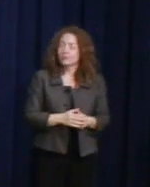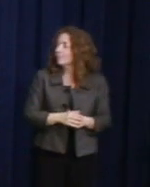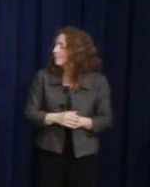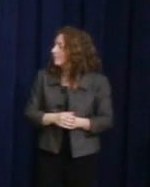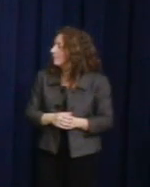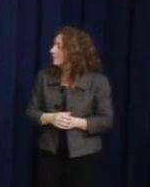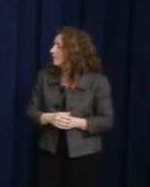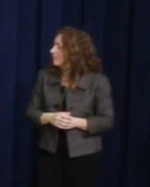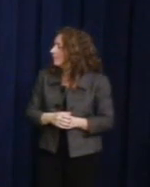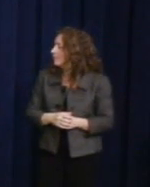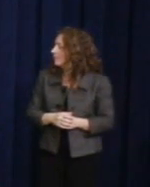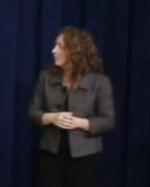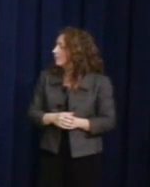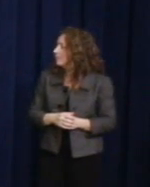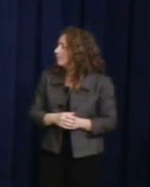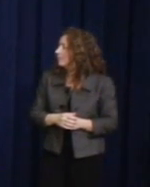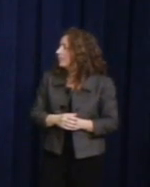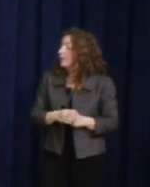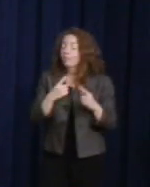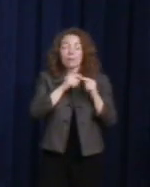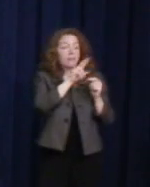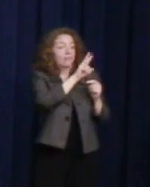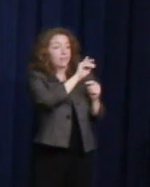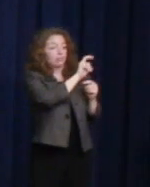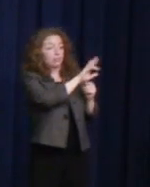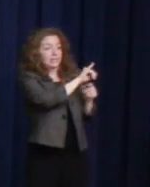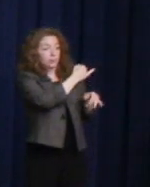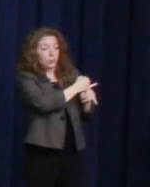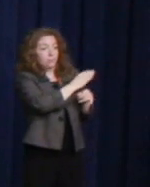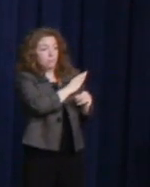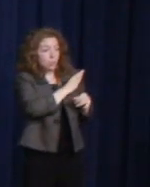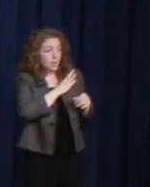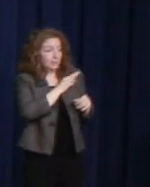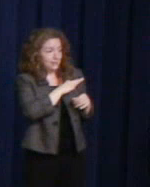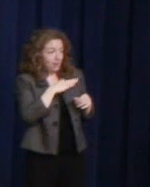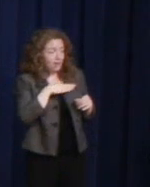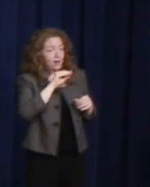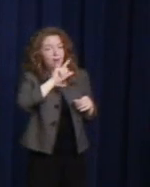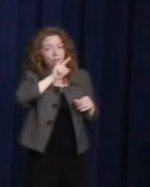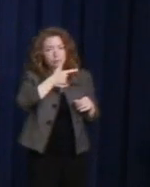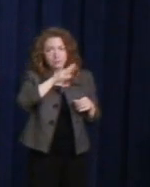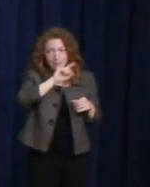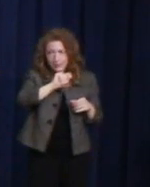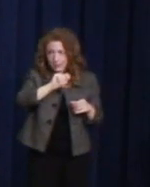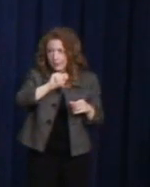On behalf of the Victory Institute Board and Staff and the LGBT public officials we serve,